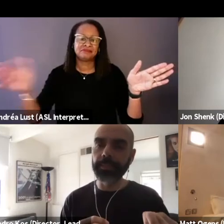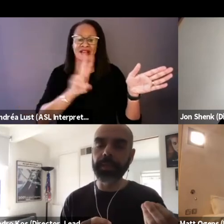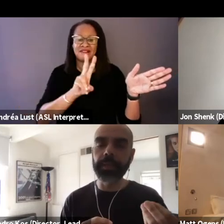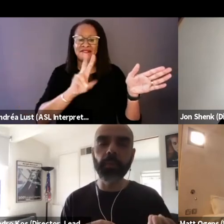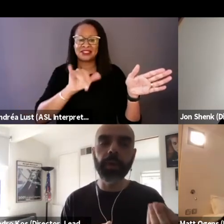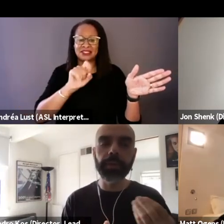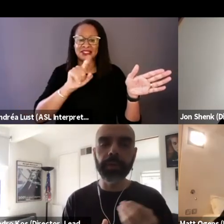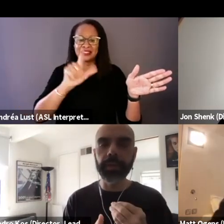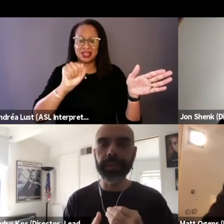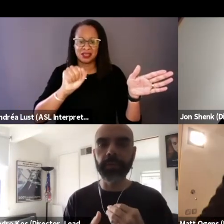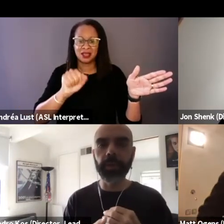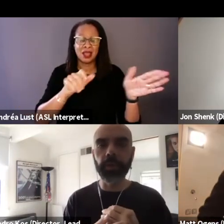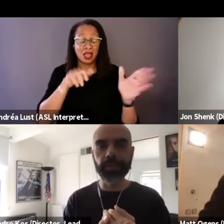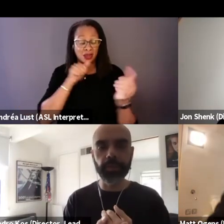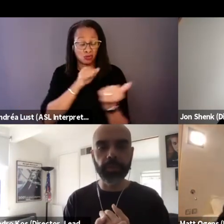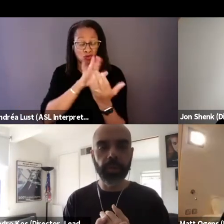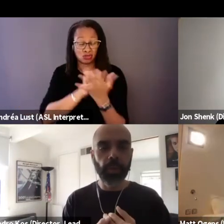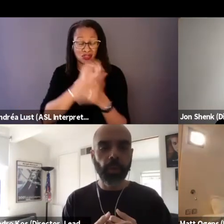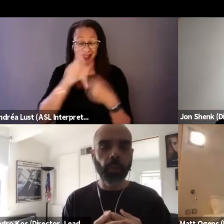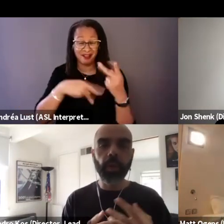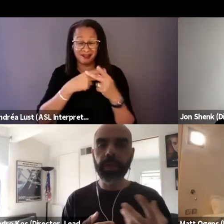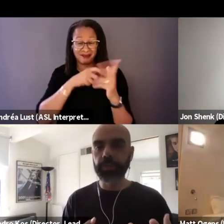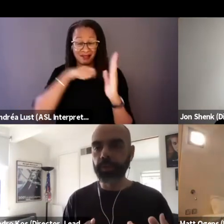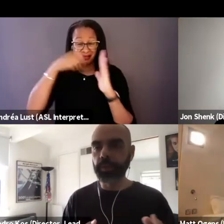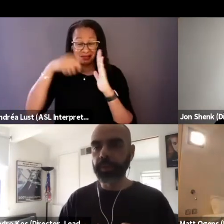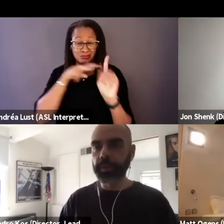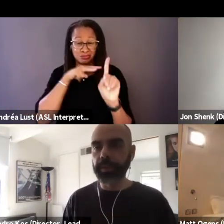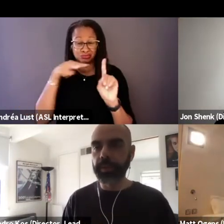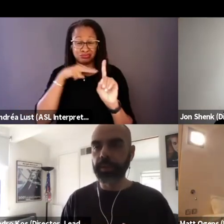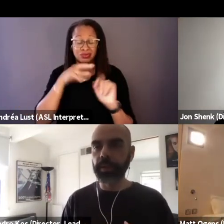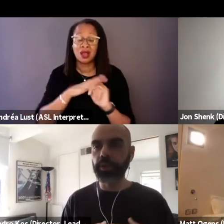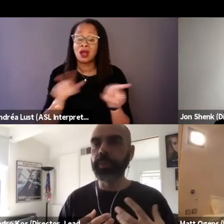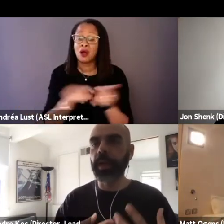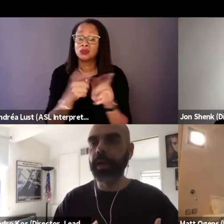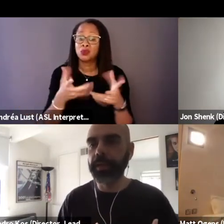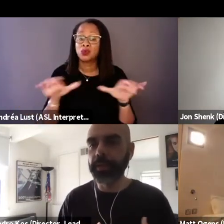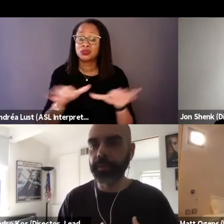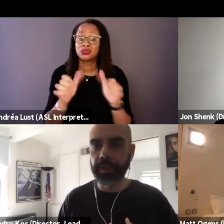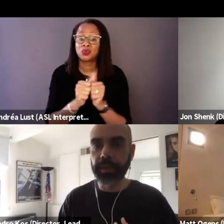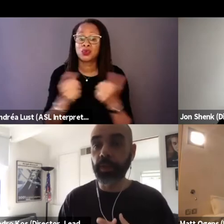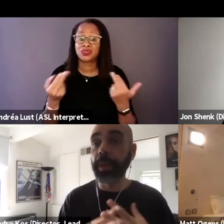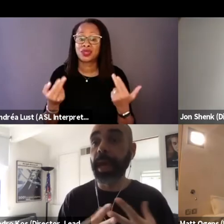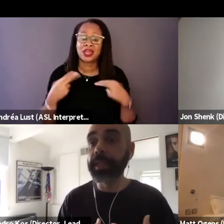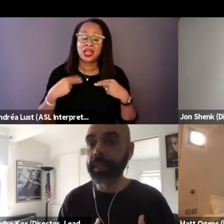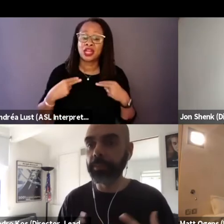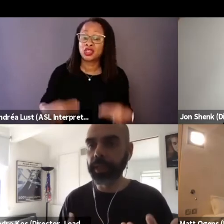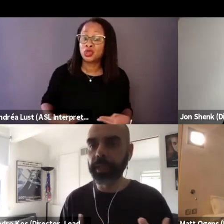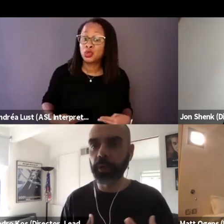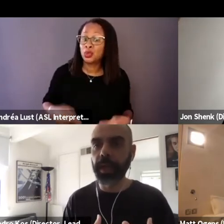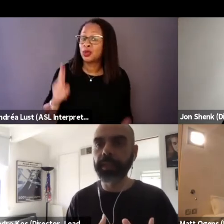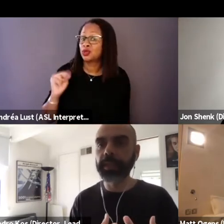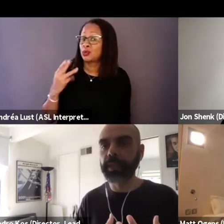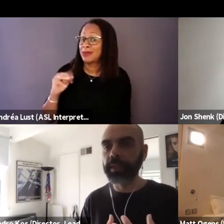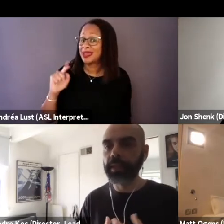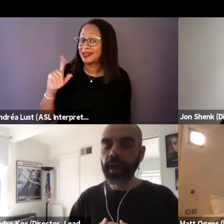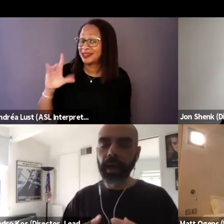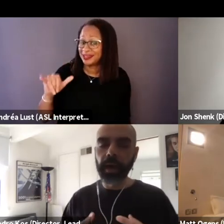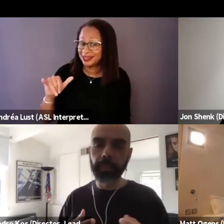But I think one of the things that we also wanted to do with in the humanity and bringing the humanity in